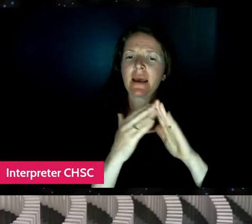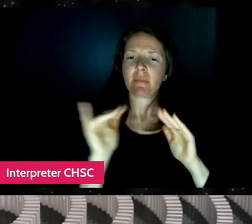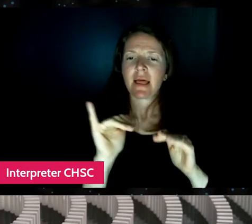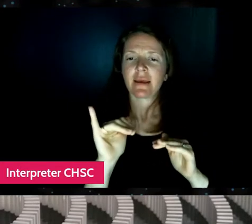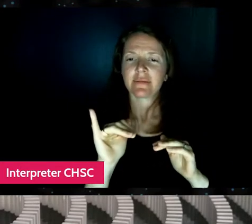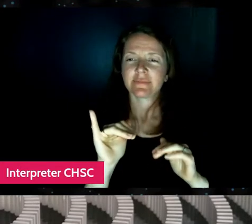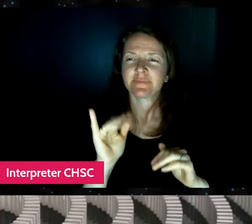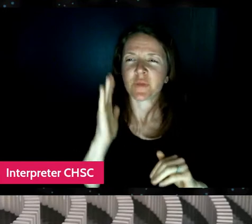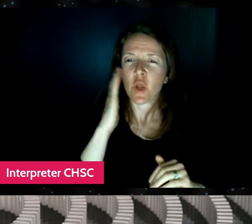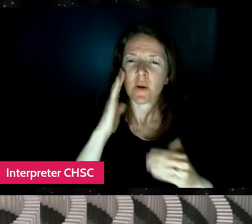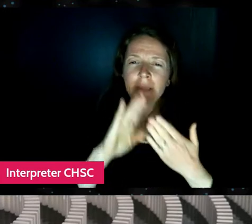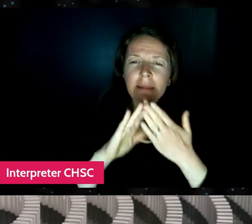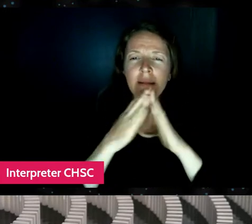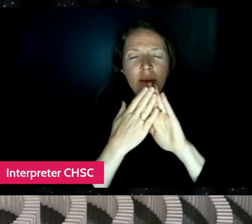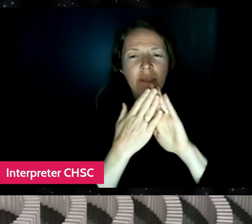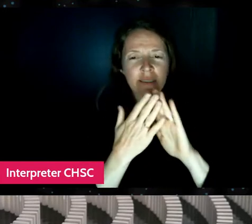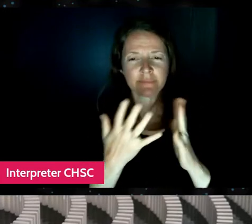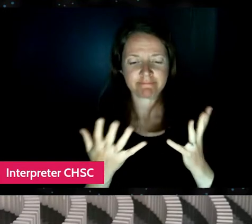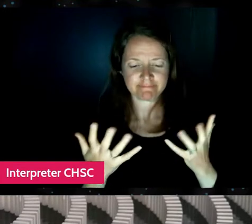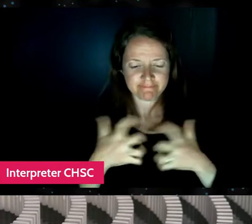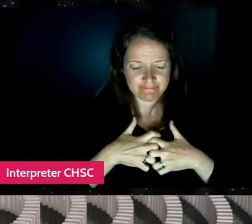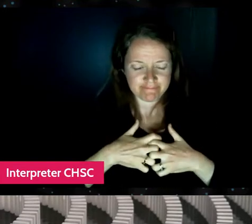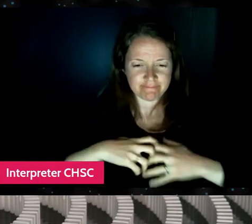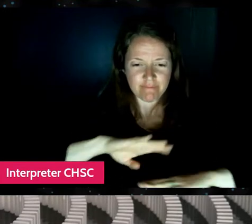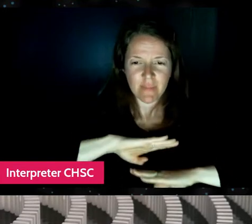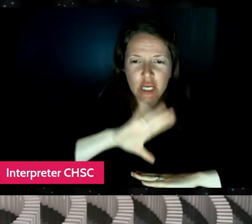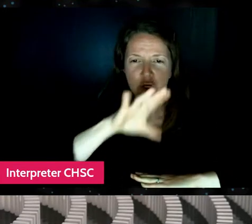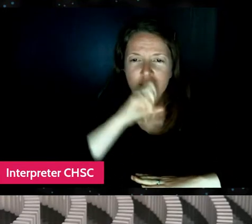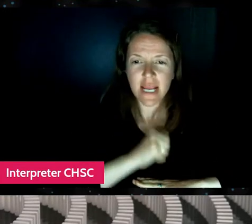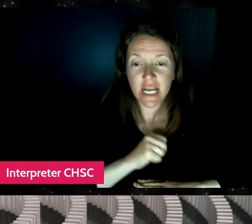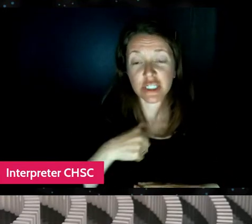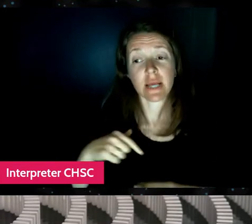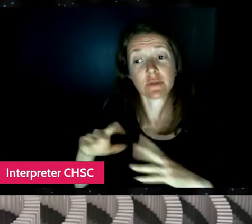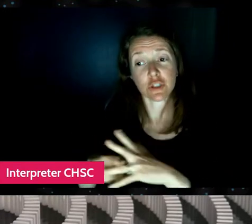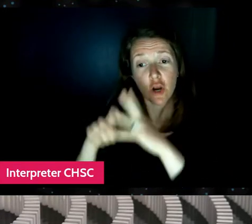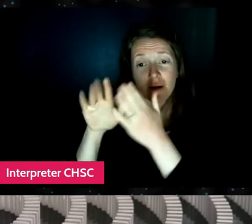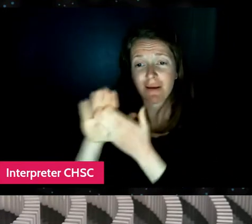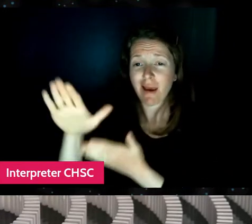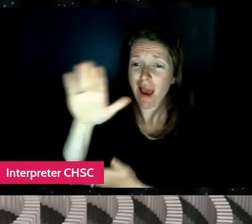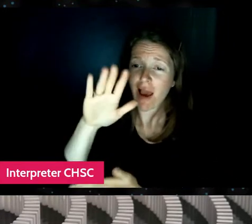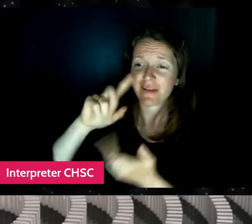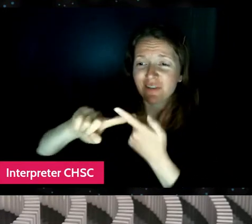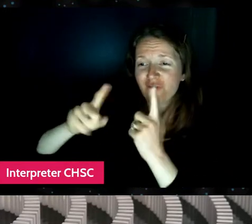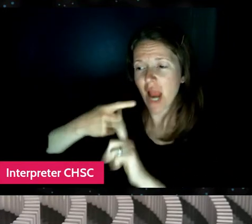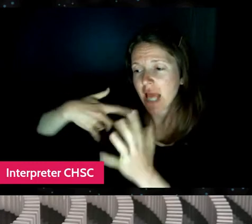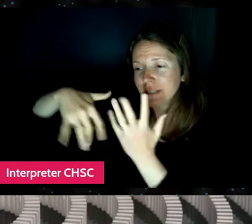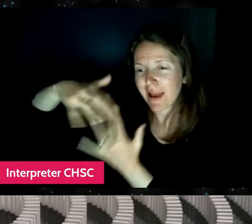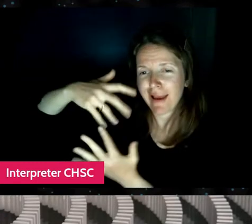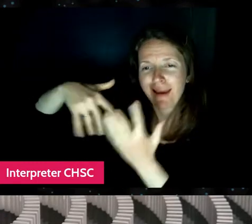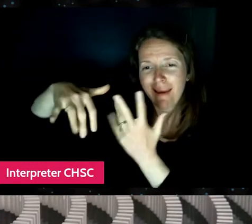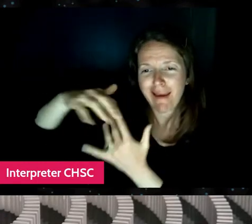You know, there I was with her in college and with all her friends, when Lily's making this decision,